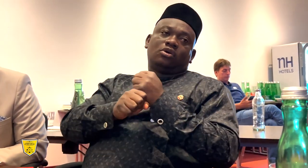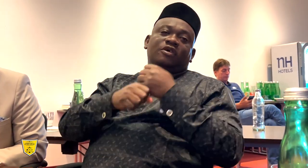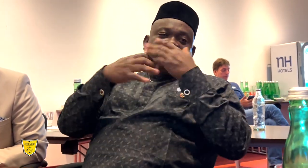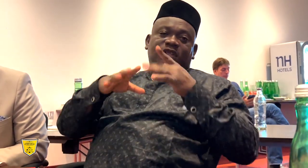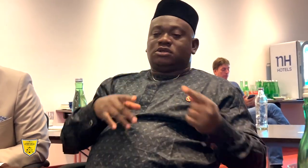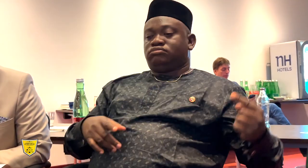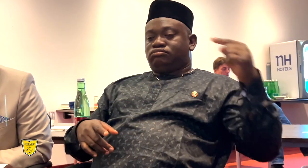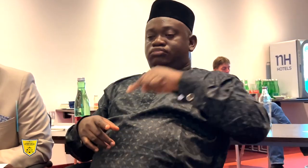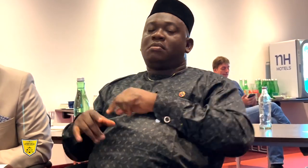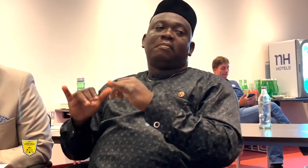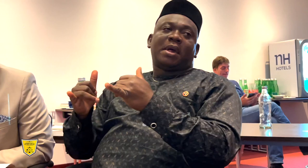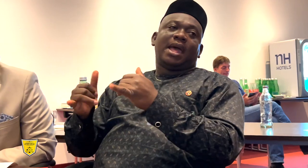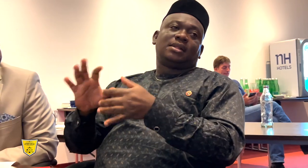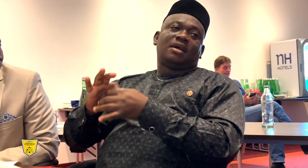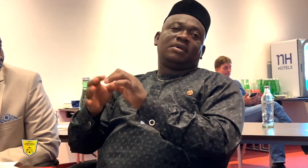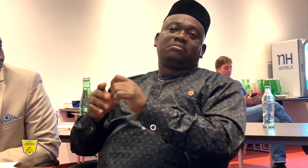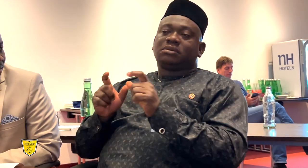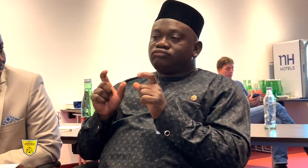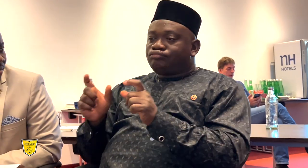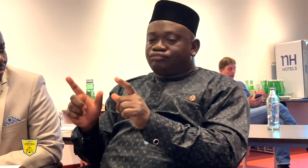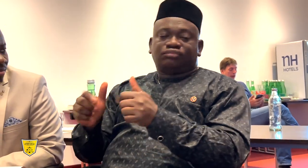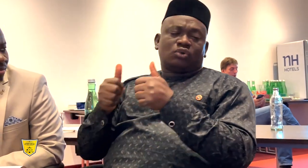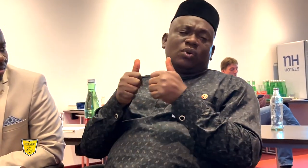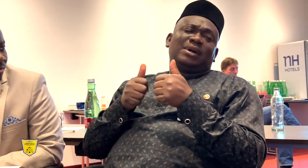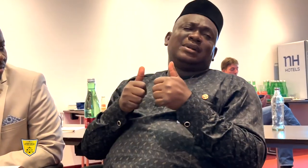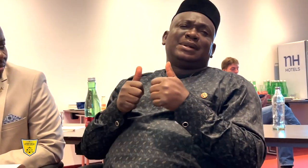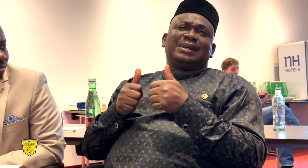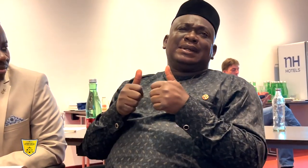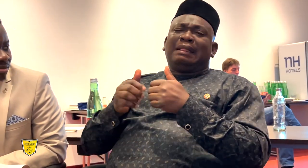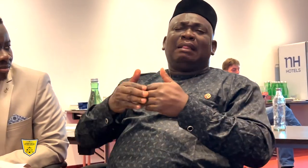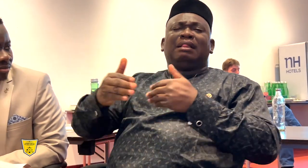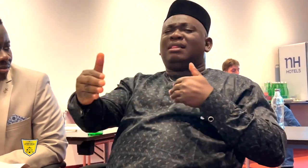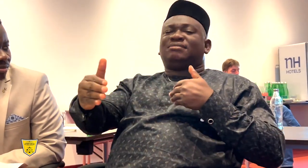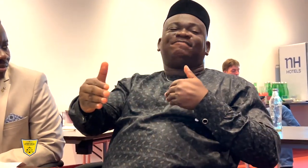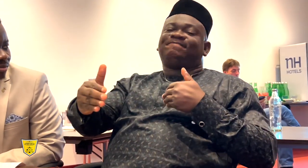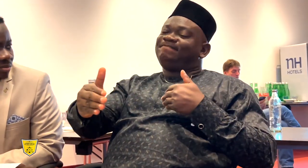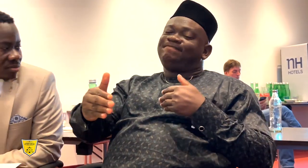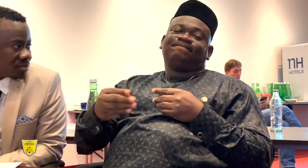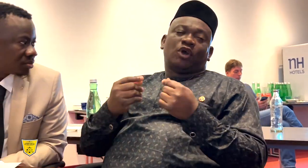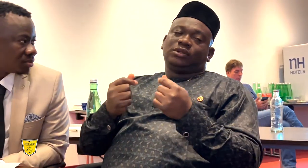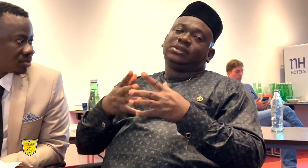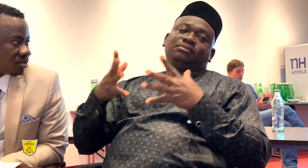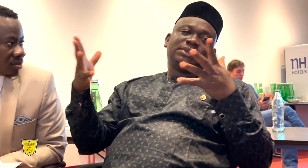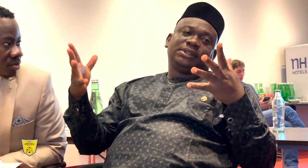This is ok. Having it separated is very costly.